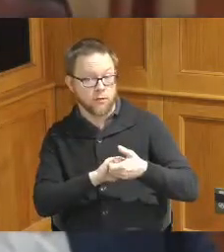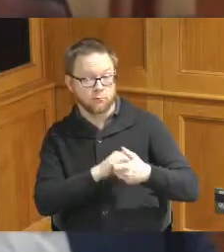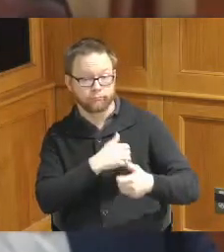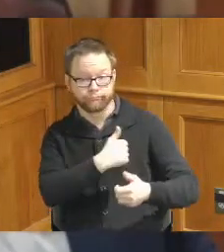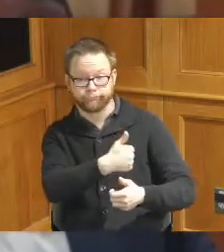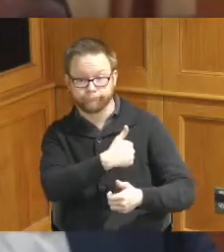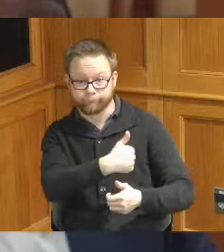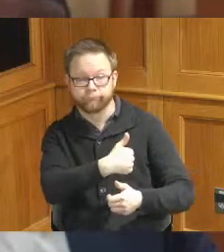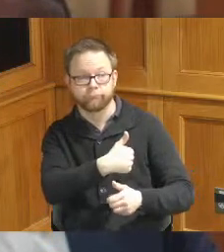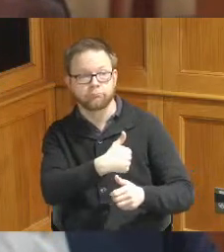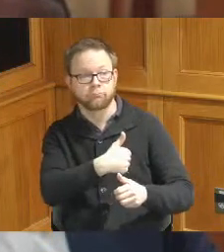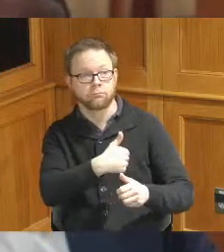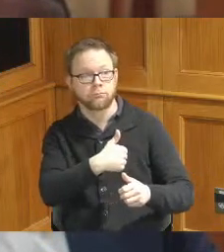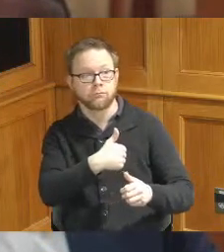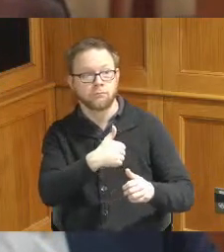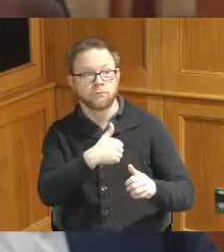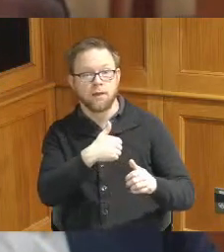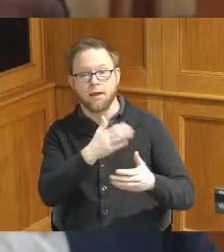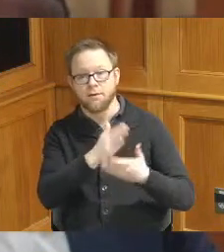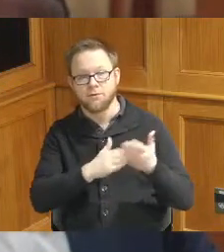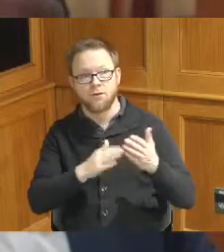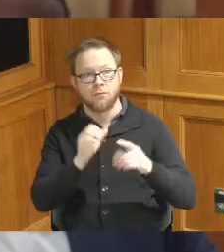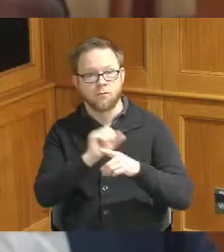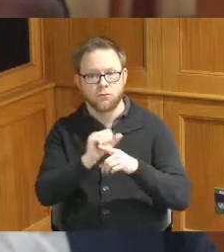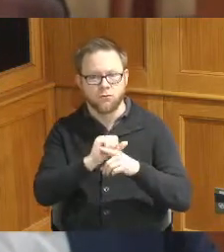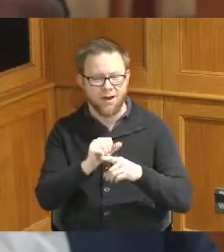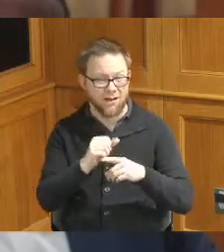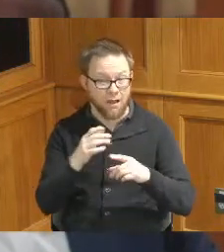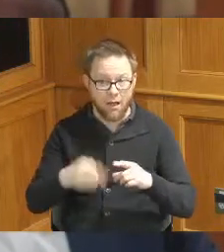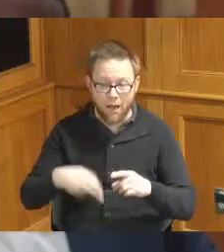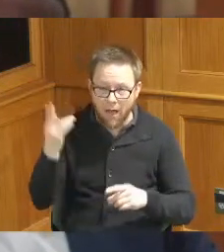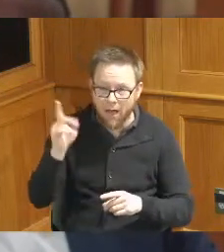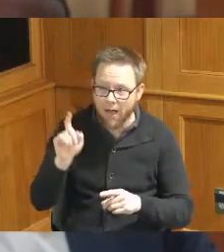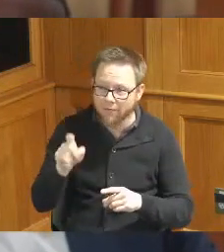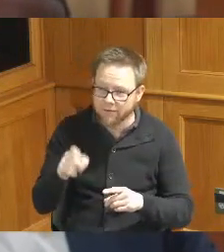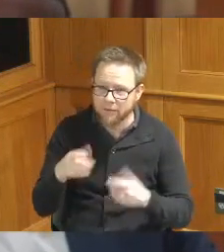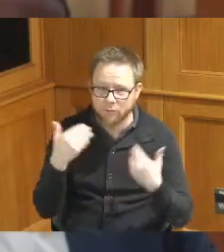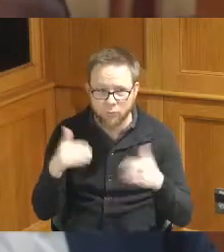and providing some of the training because there's such a high need s Industries and specifications